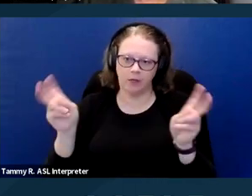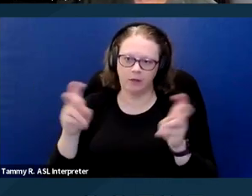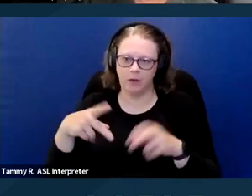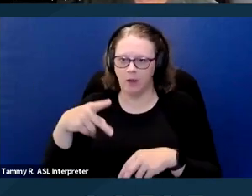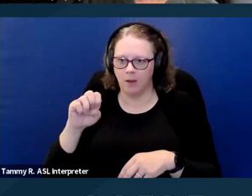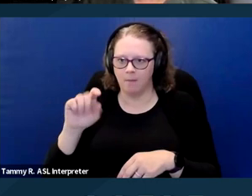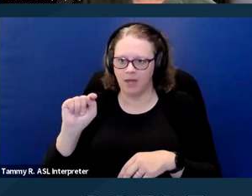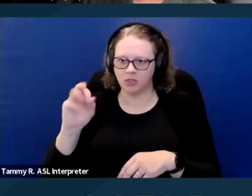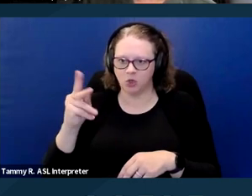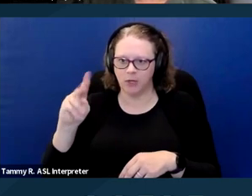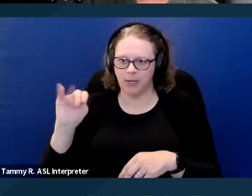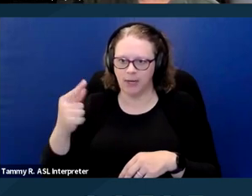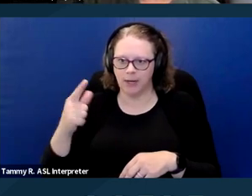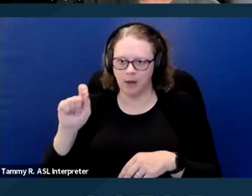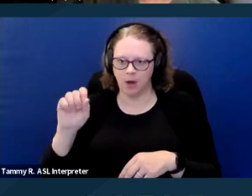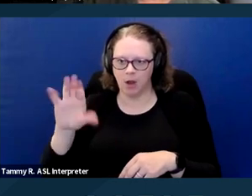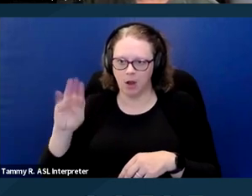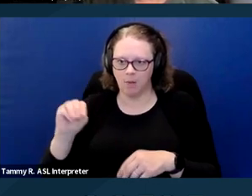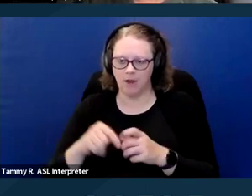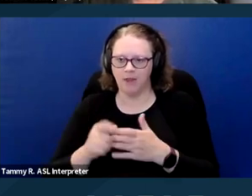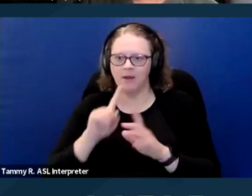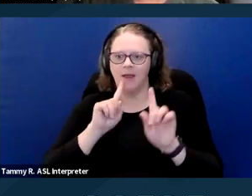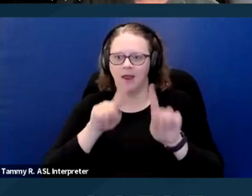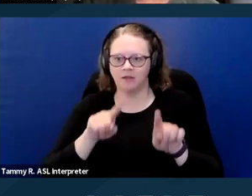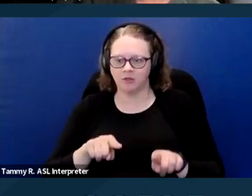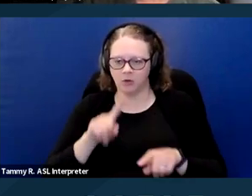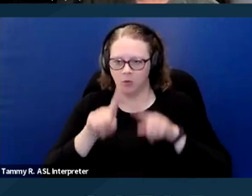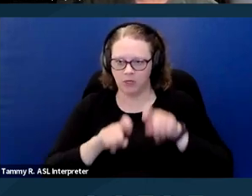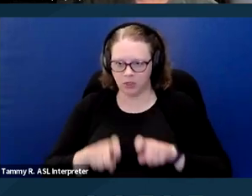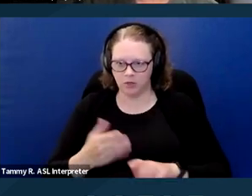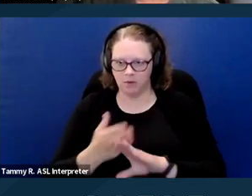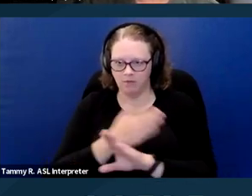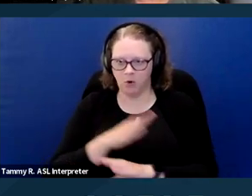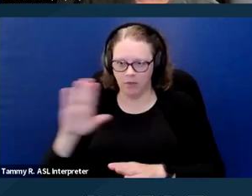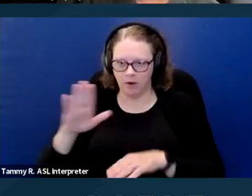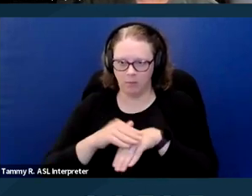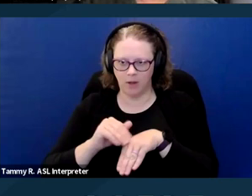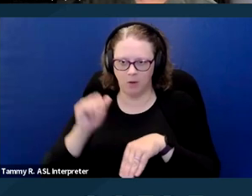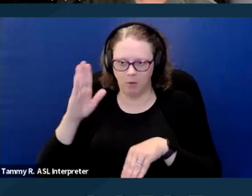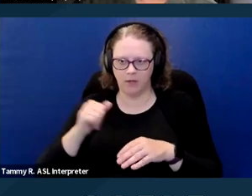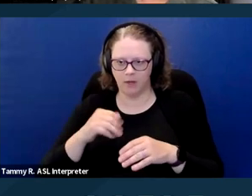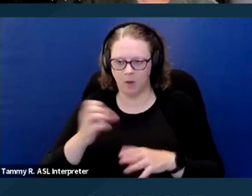and to answer a number of questions before their pet will be approved. Next slide please.